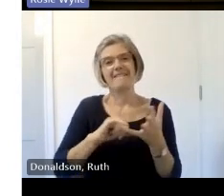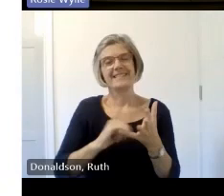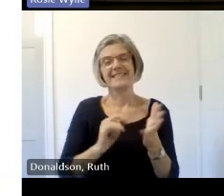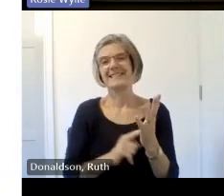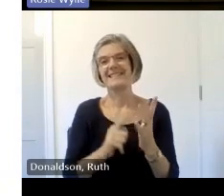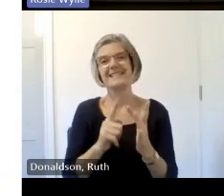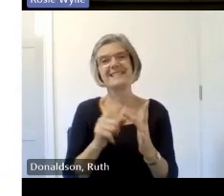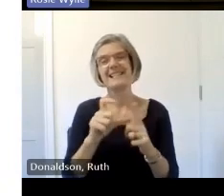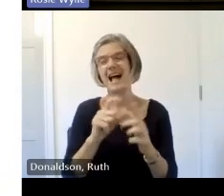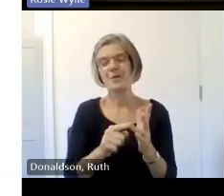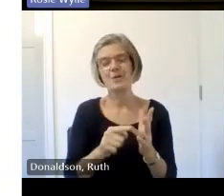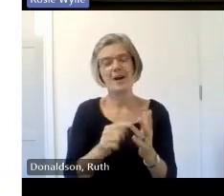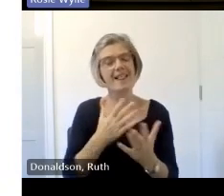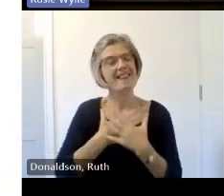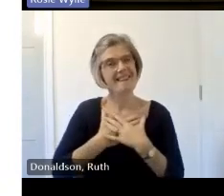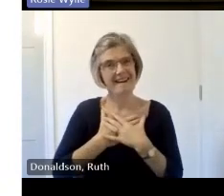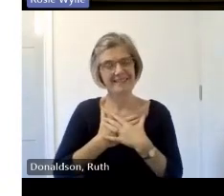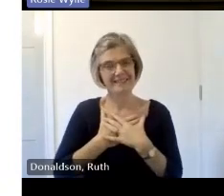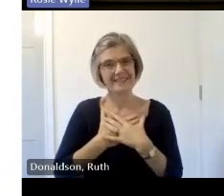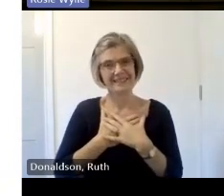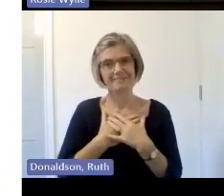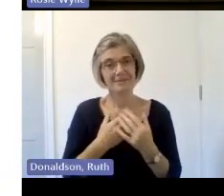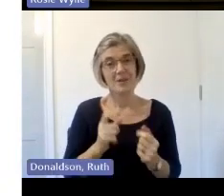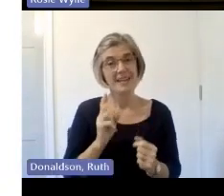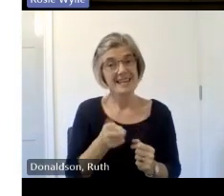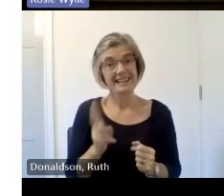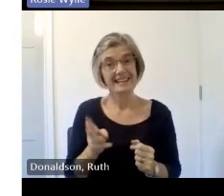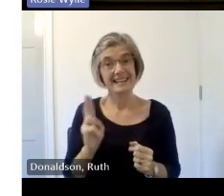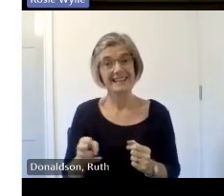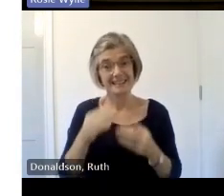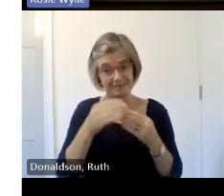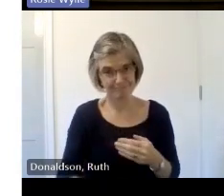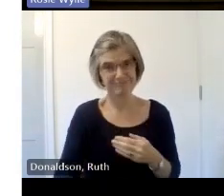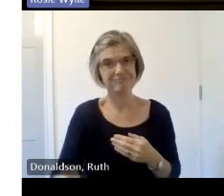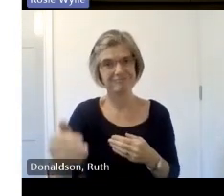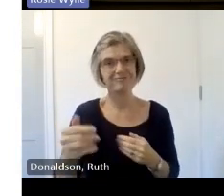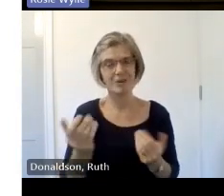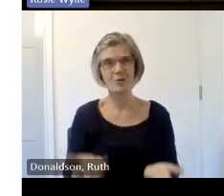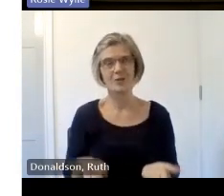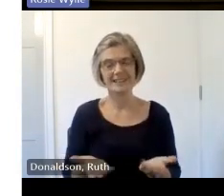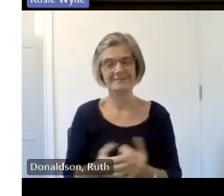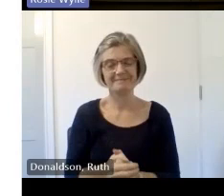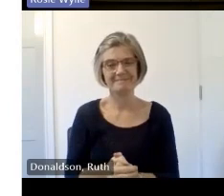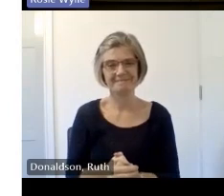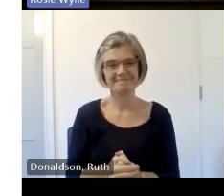this will be a theme throughout the day so when this word PL is generated we are going to share